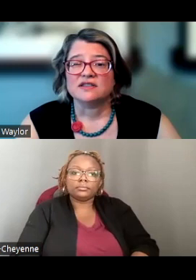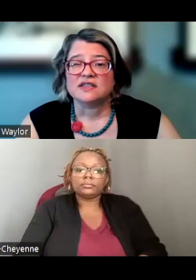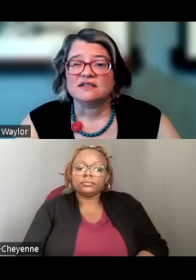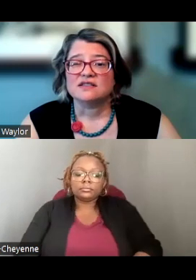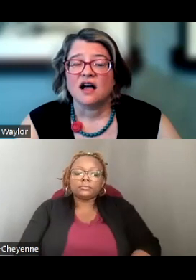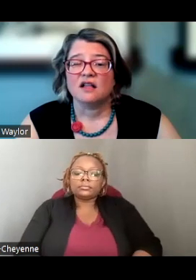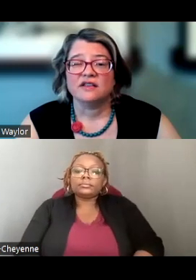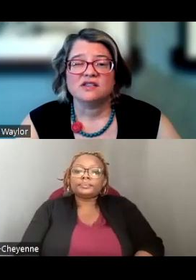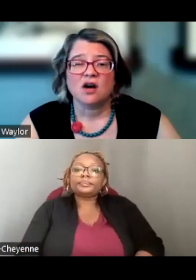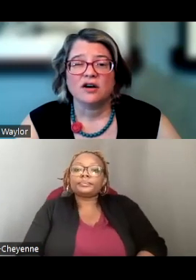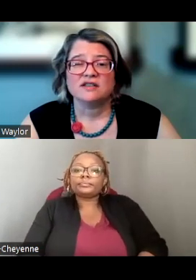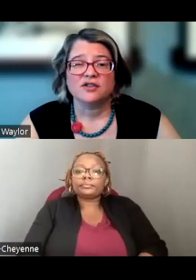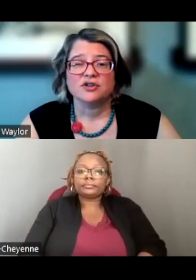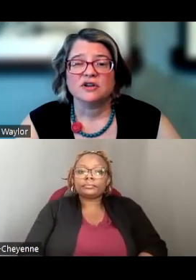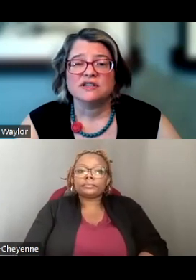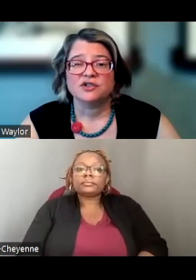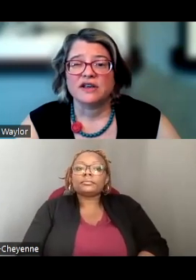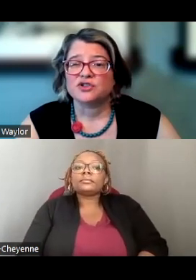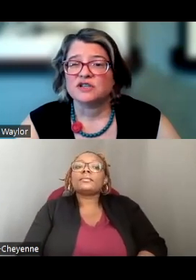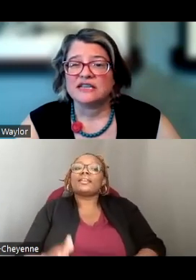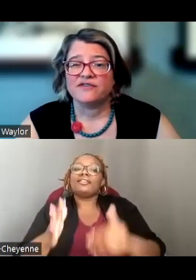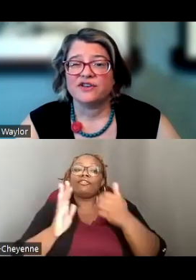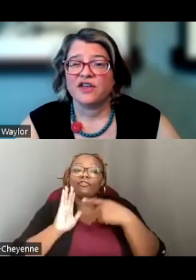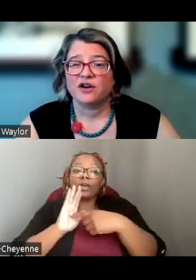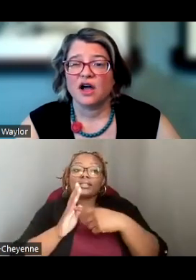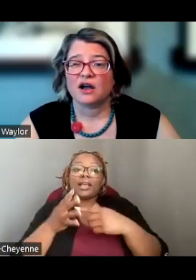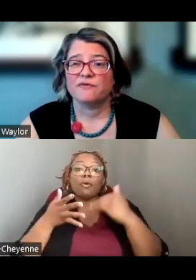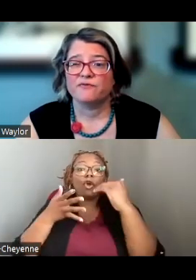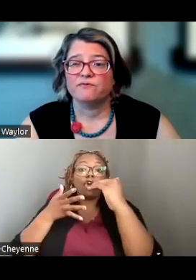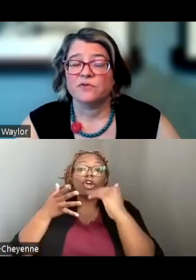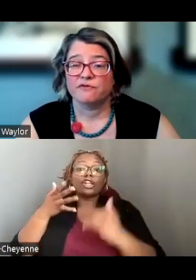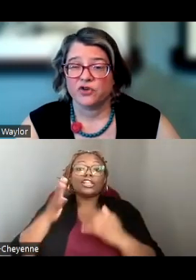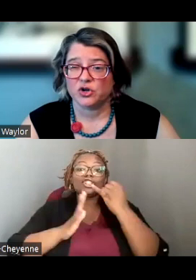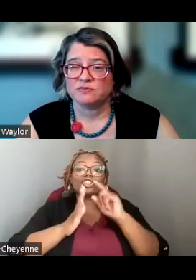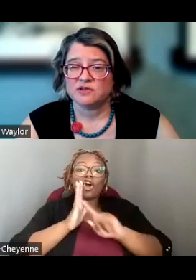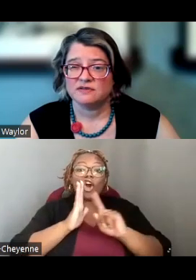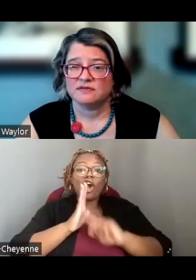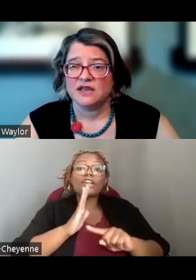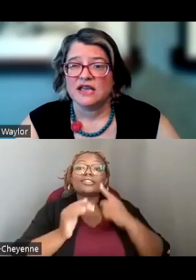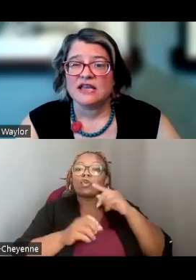FOR INSTANCE, LIST ARTISTS UNDER CONSIDERATION EVEN IF THEY ARE NOT COM, CONFIRMED.